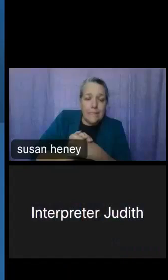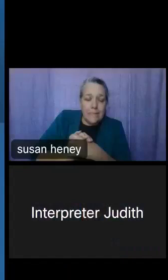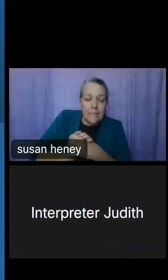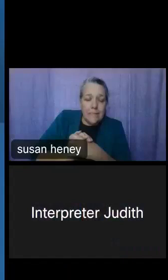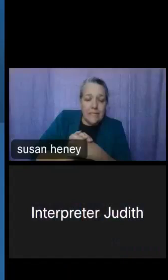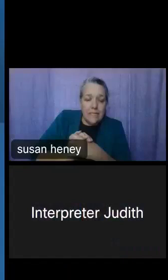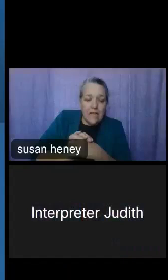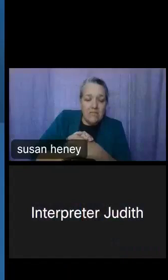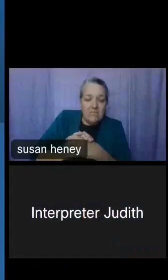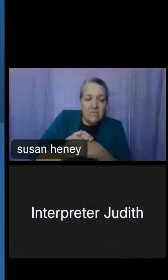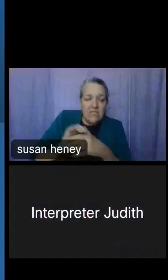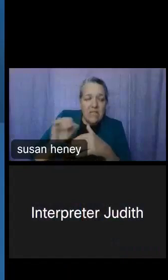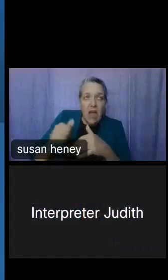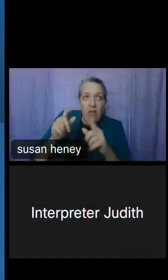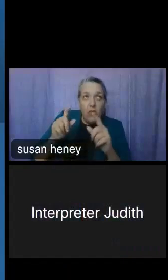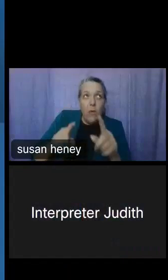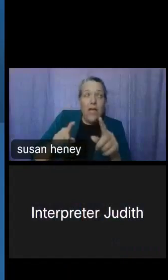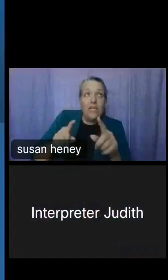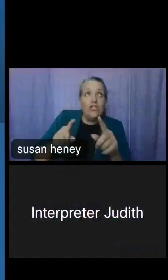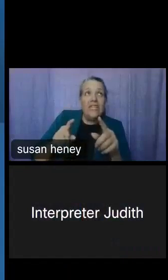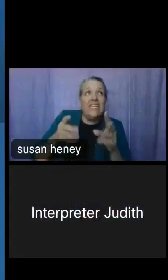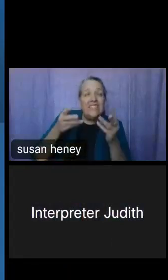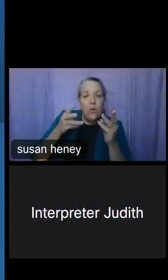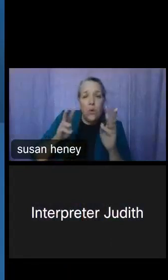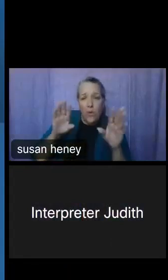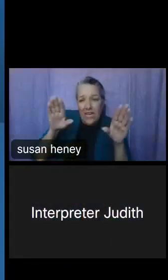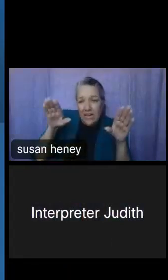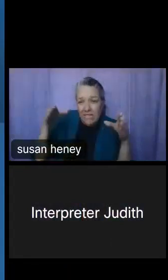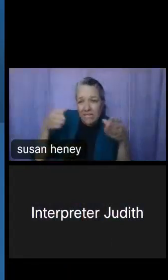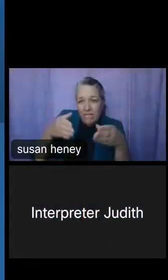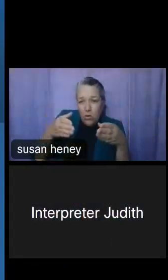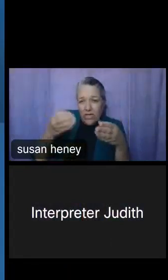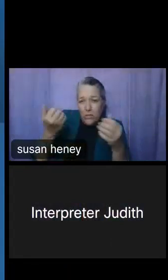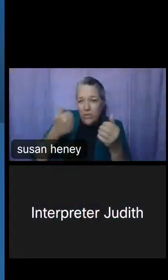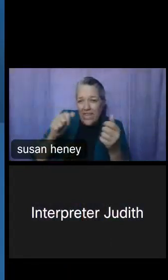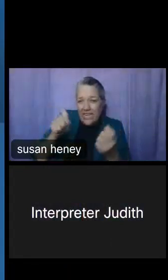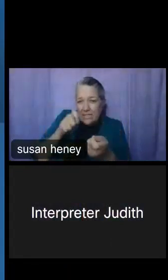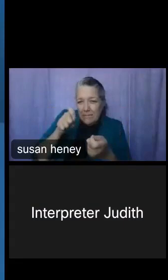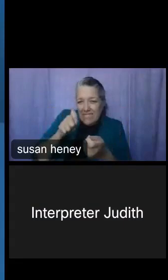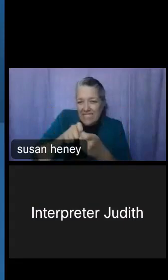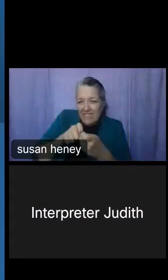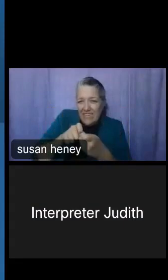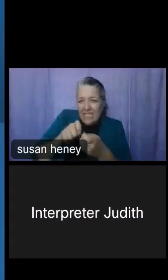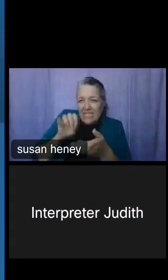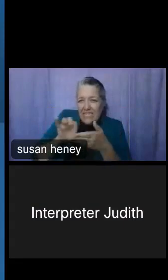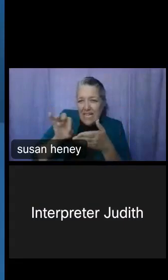of a general one, but is there a way to focus down in any specific census data to look at